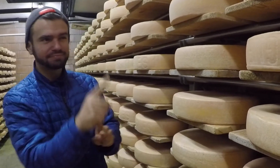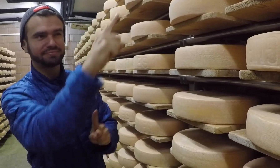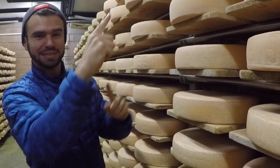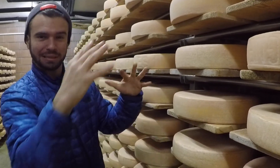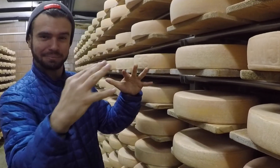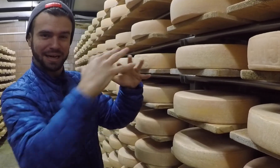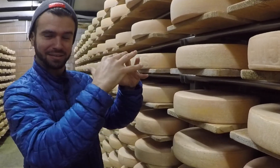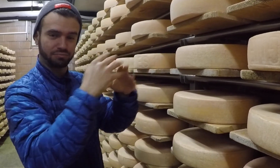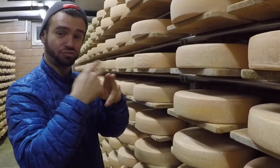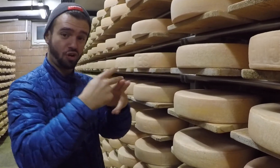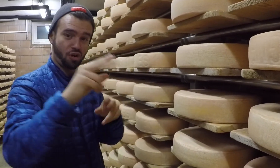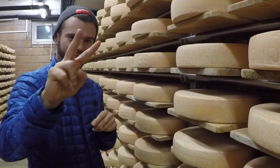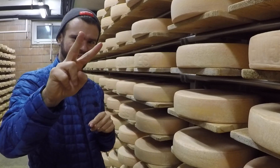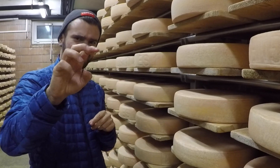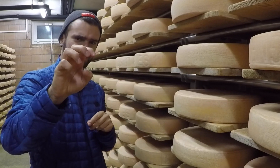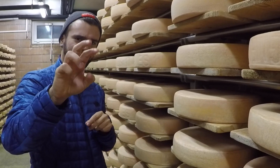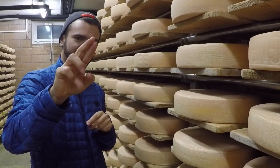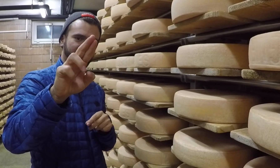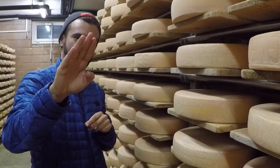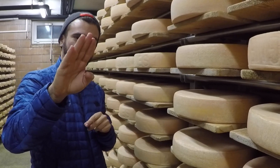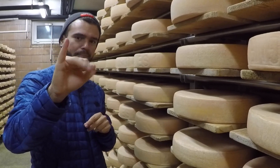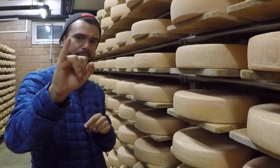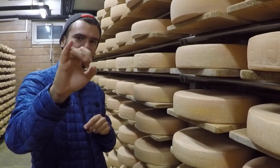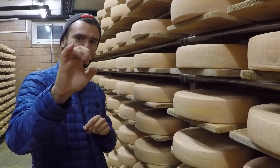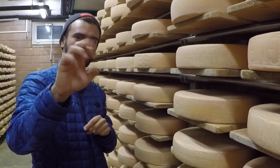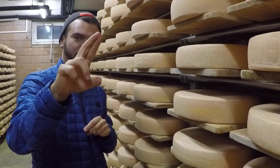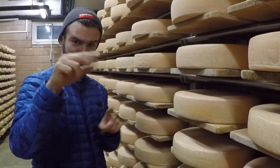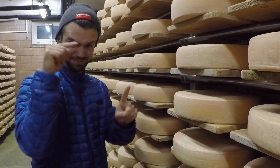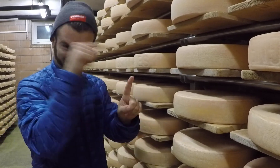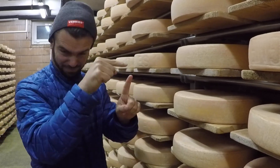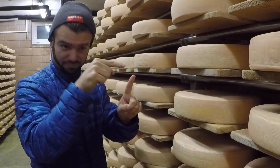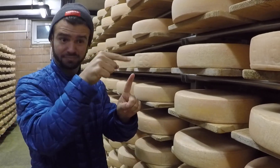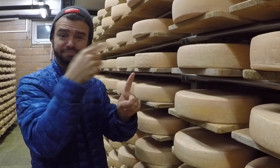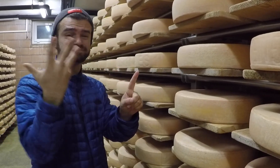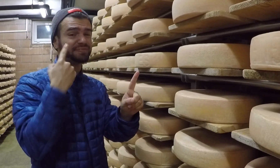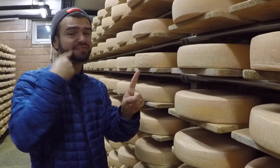It's up in the mountain, well it's called "Verbier"